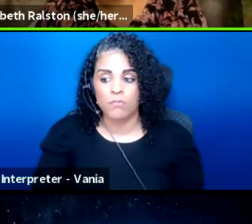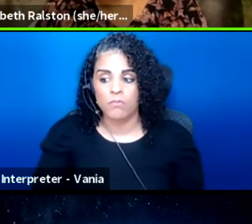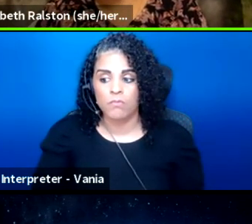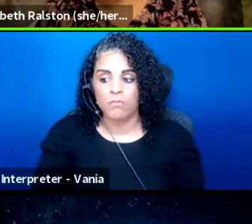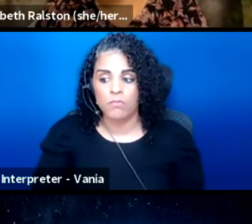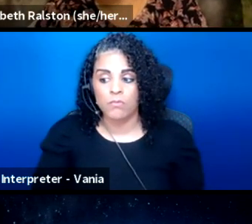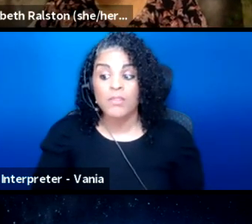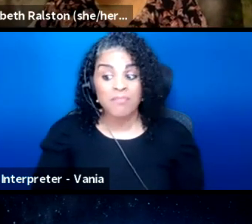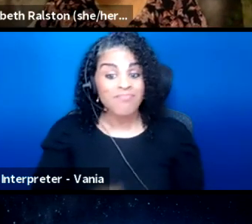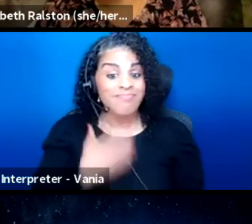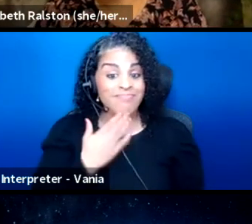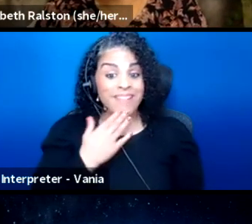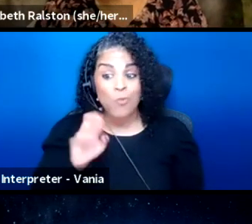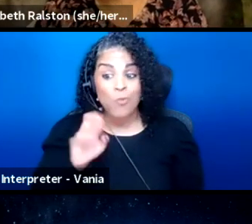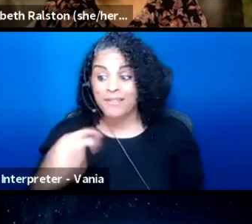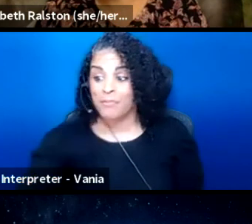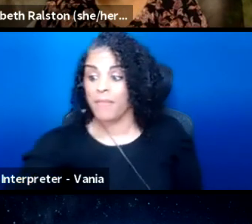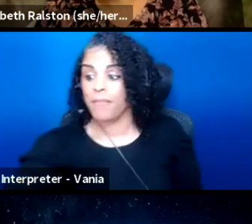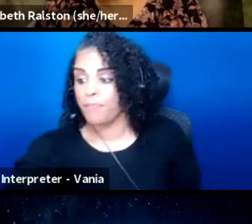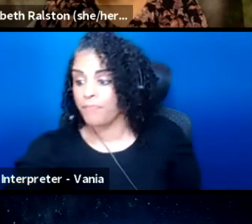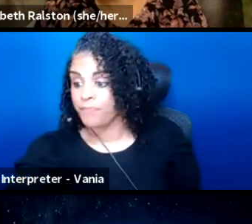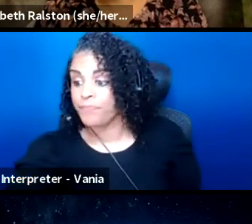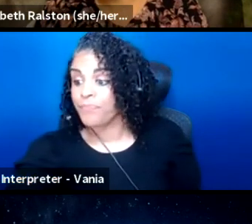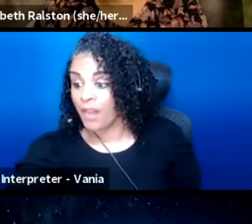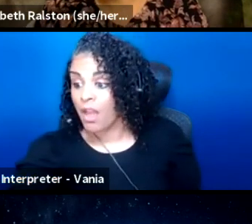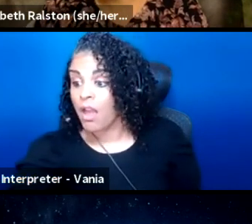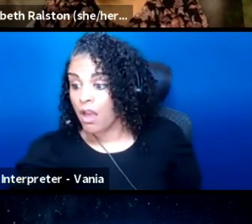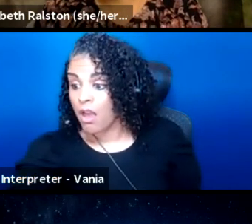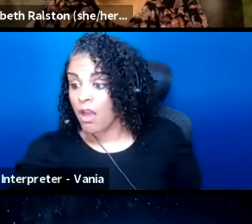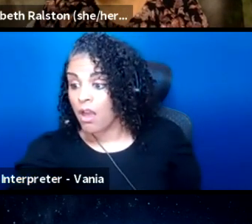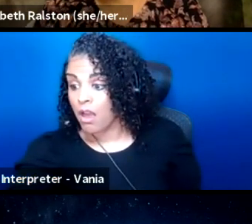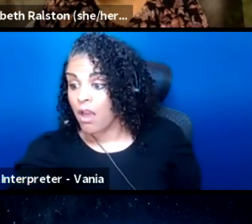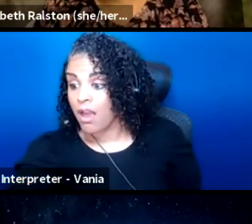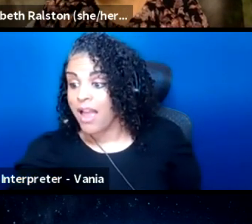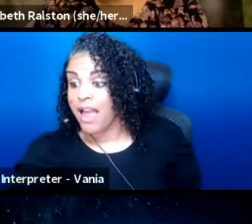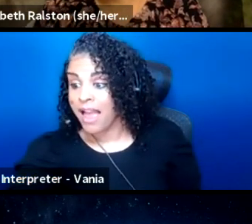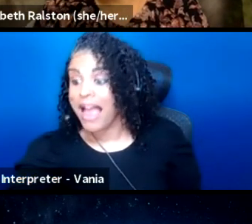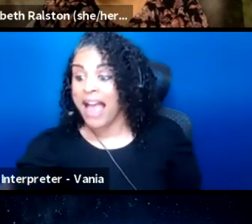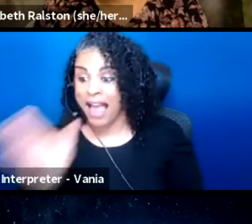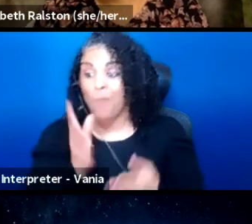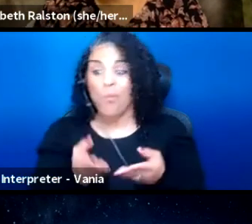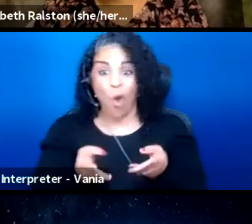Thank you, Elizabeth. I'll close us out.